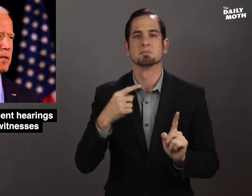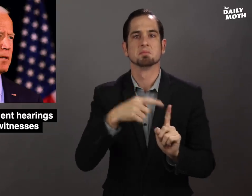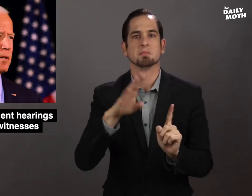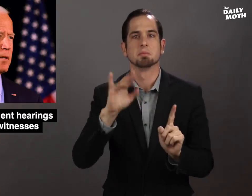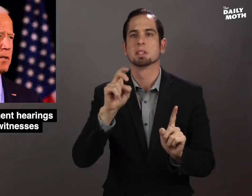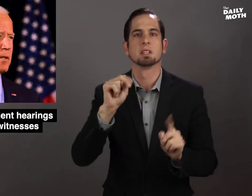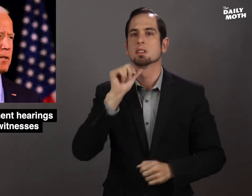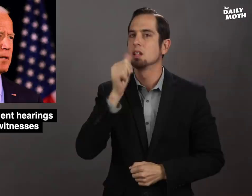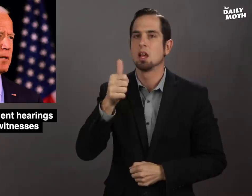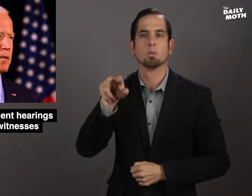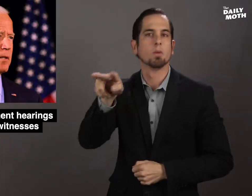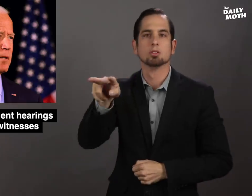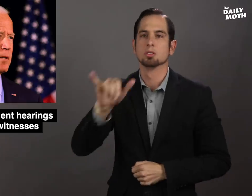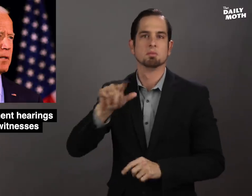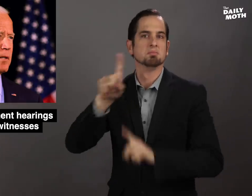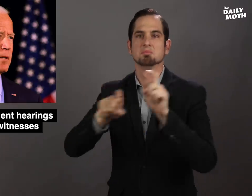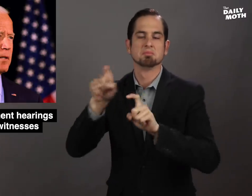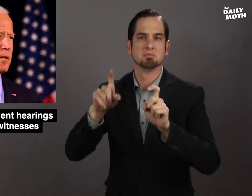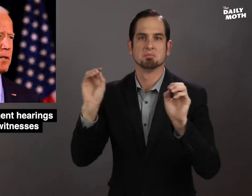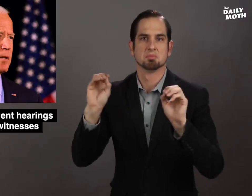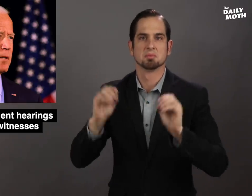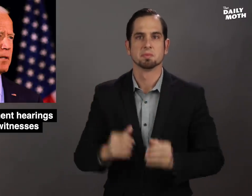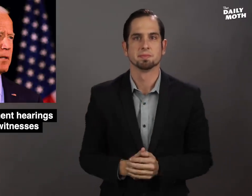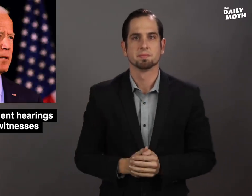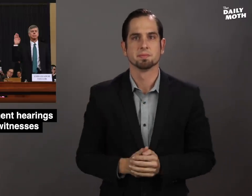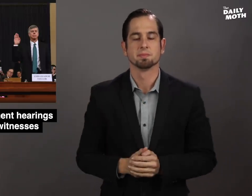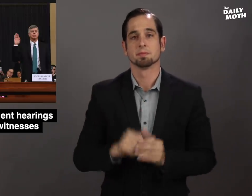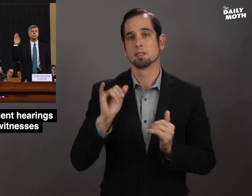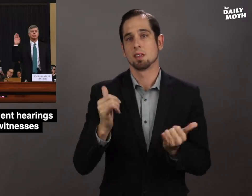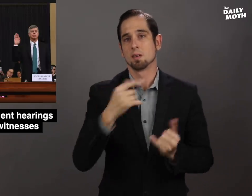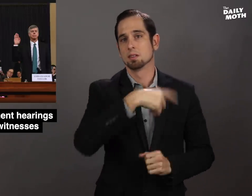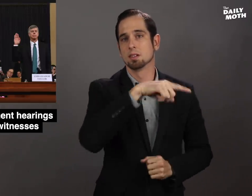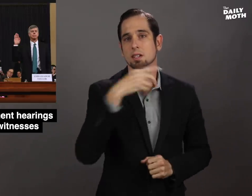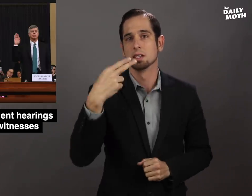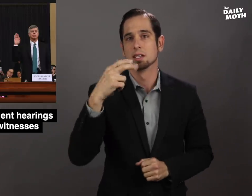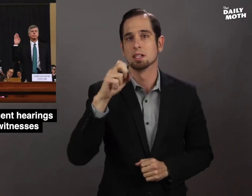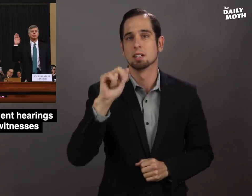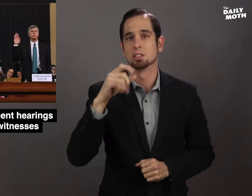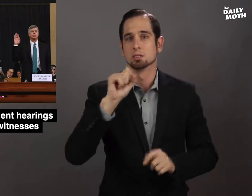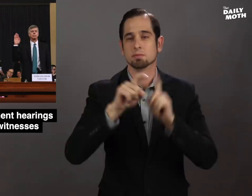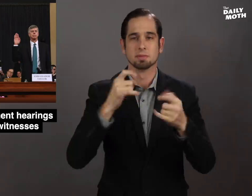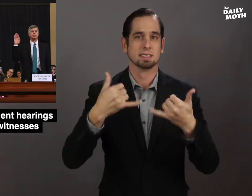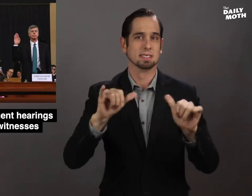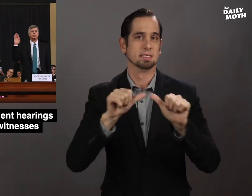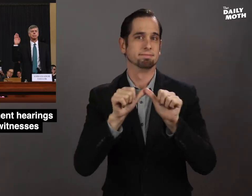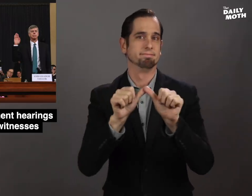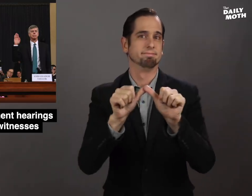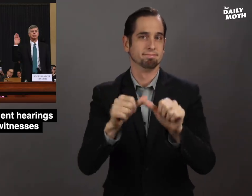he is not watching the hearings. The hearings are still going on at the time